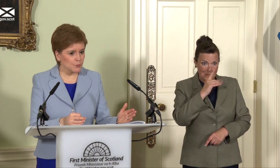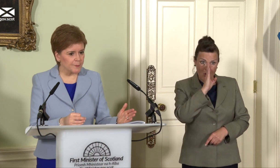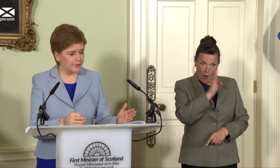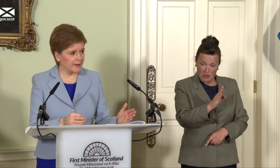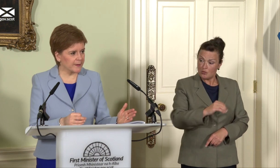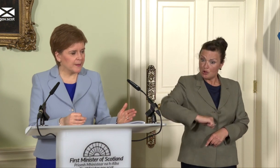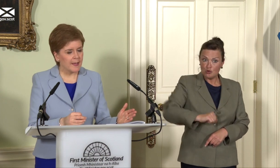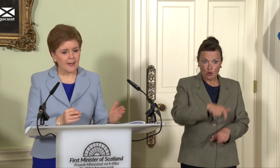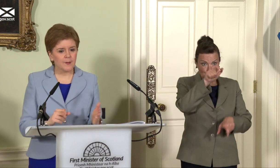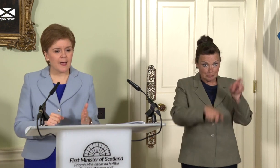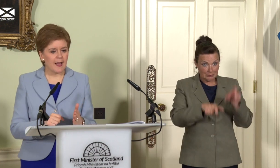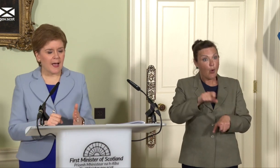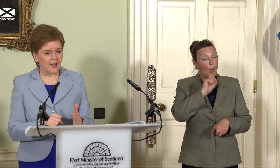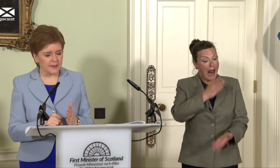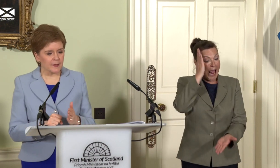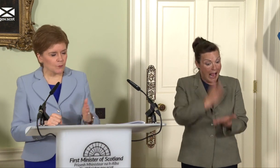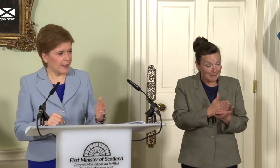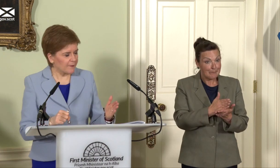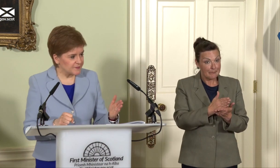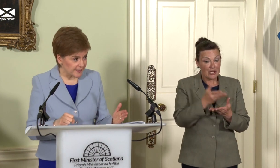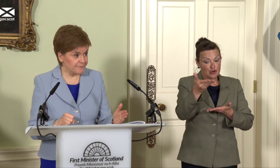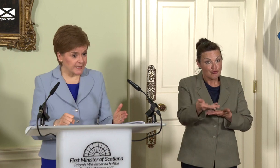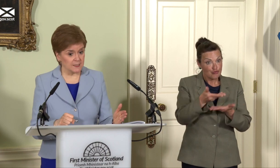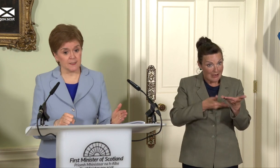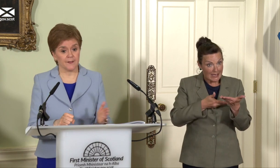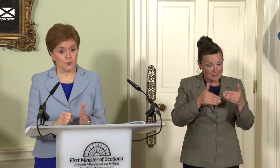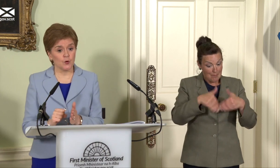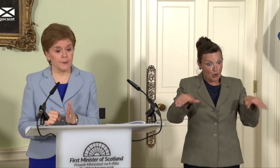..and say that there will be a trade border? I think I’ve said very clearly – there will be